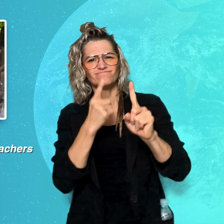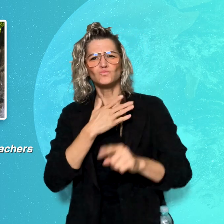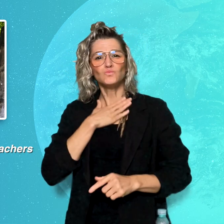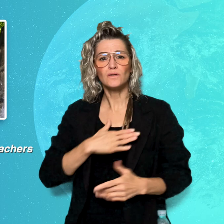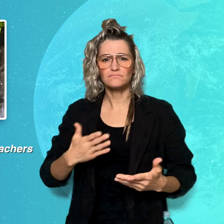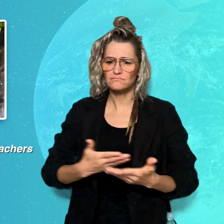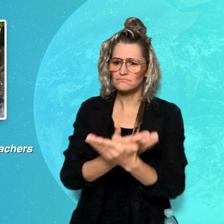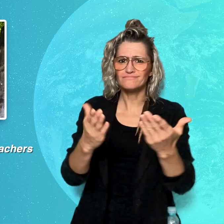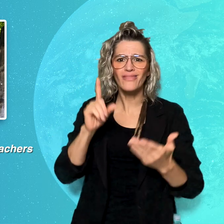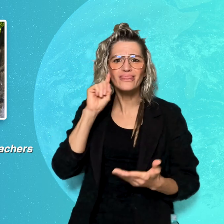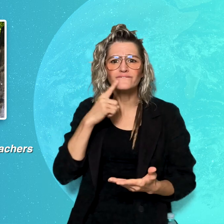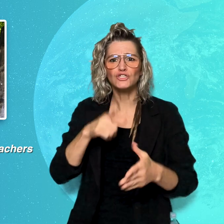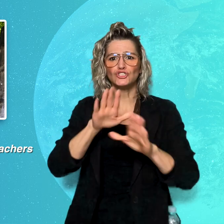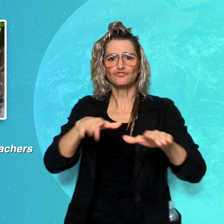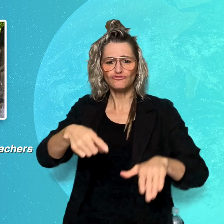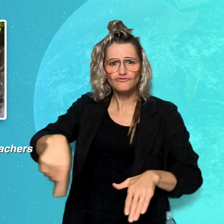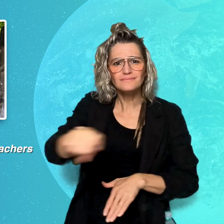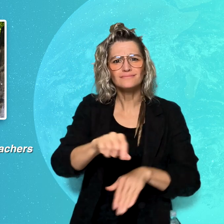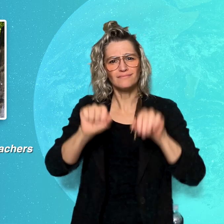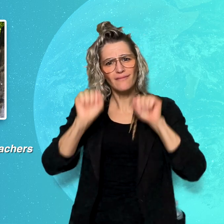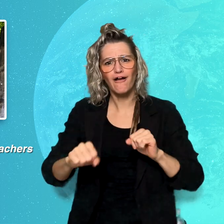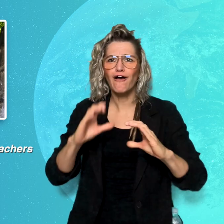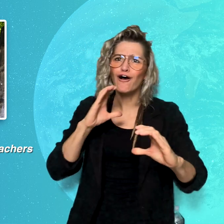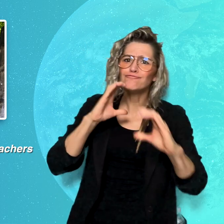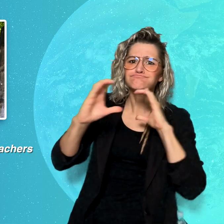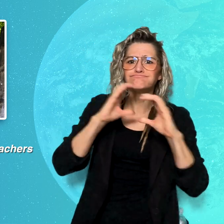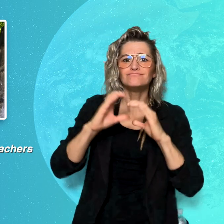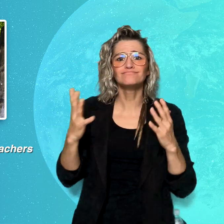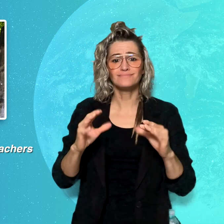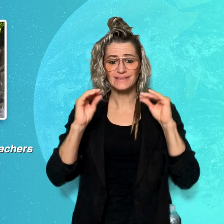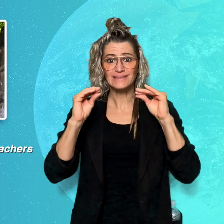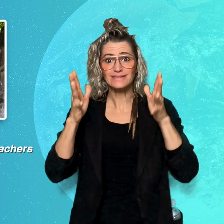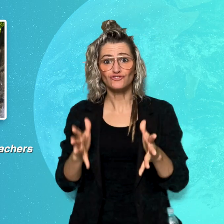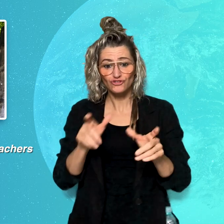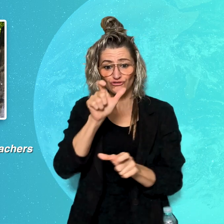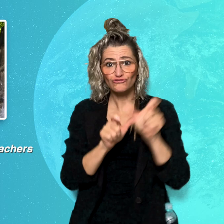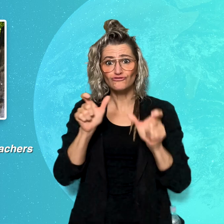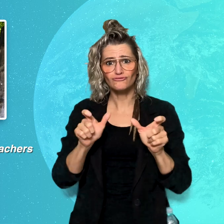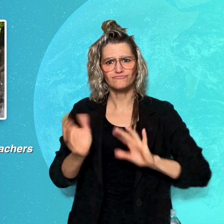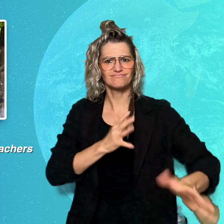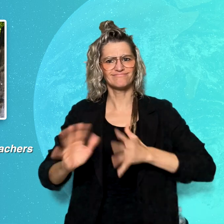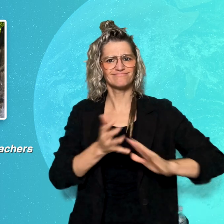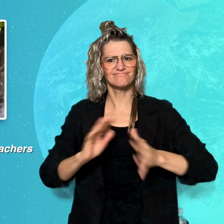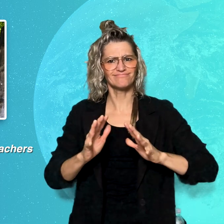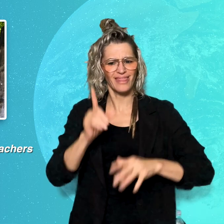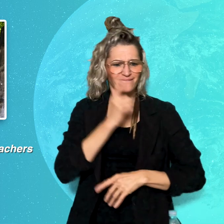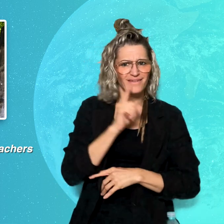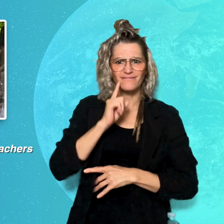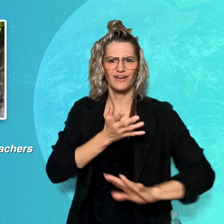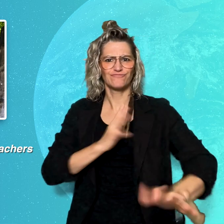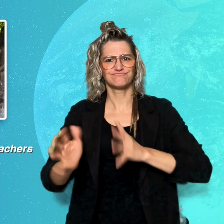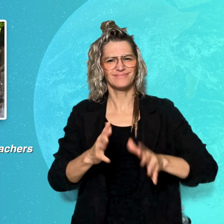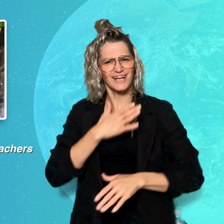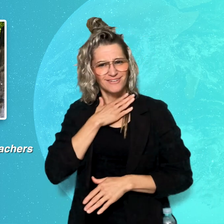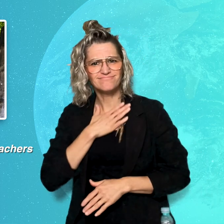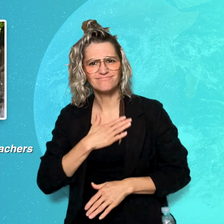Deaf children can communicate with their teachers in ISL. The program